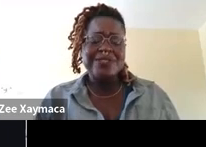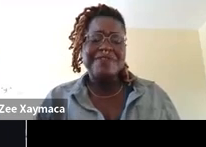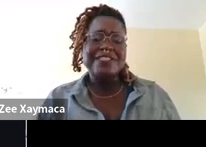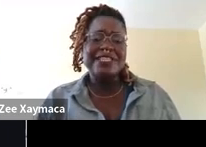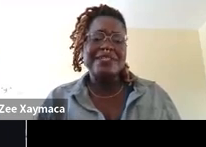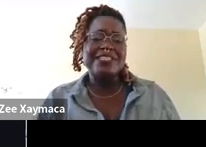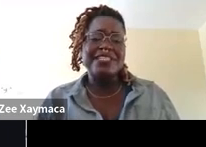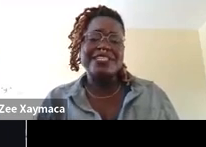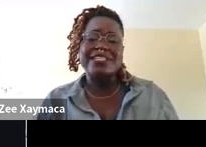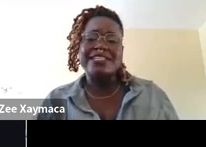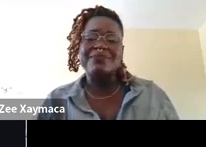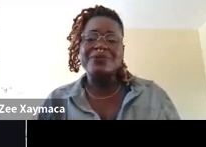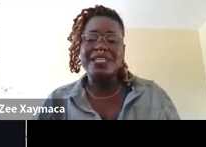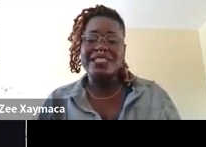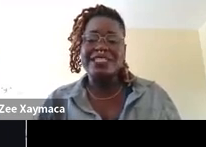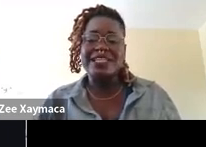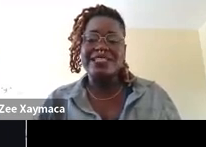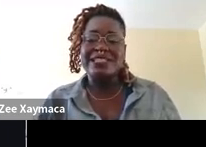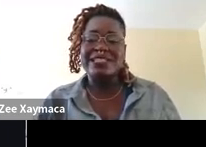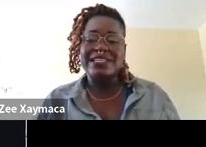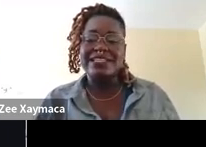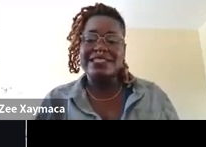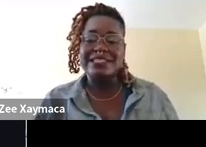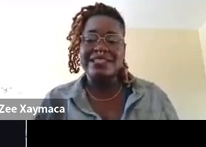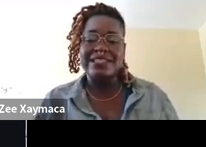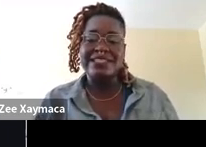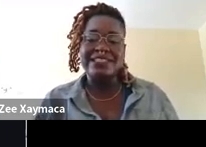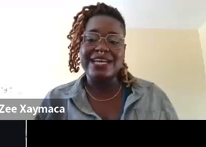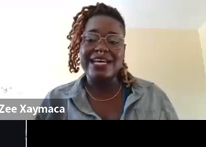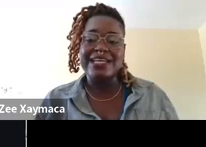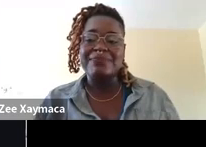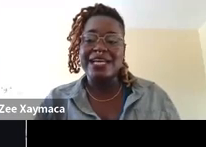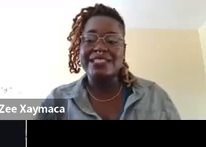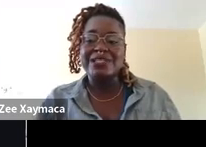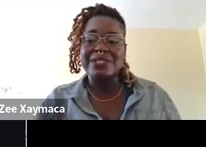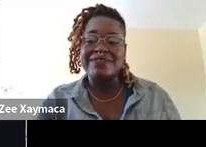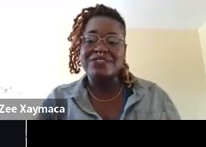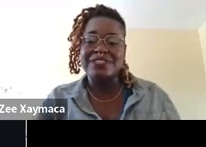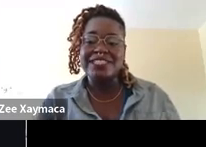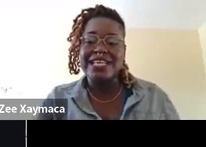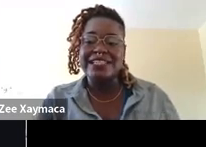So the first image here the moon and the stars in a dark teal sky, black silhouette of trees